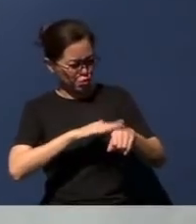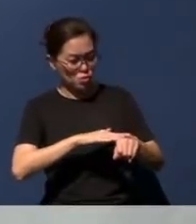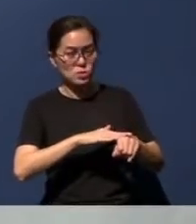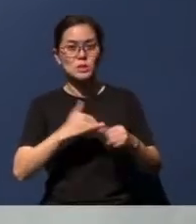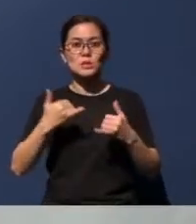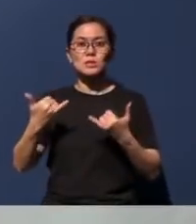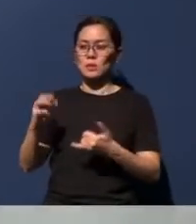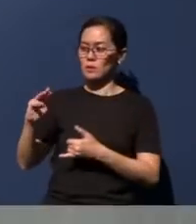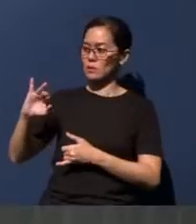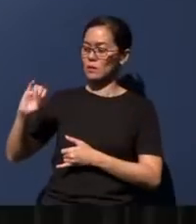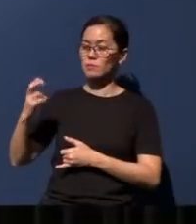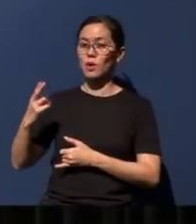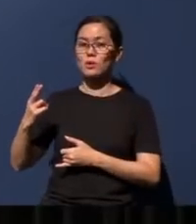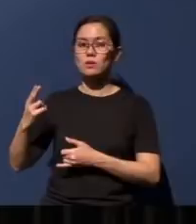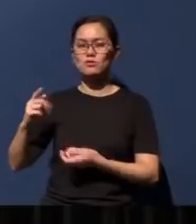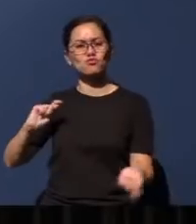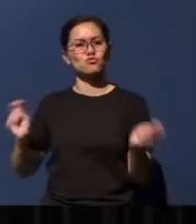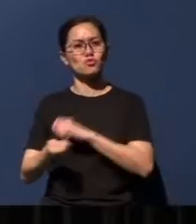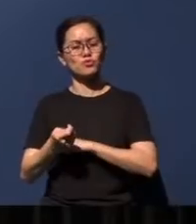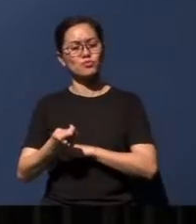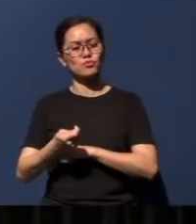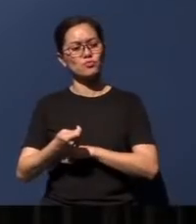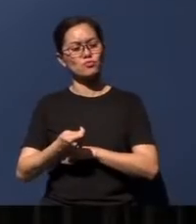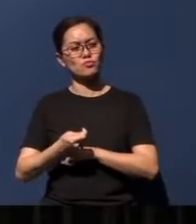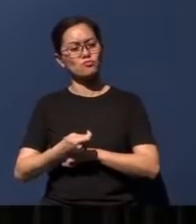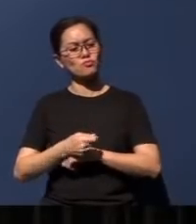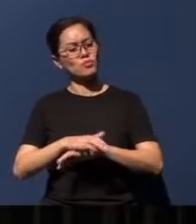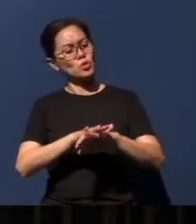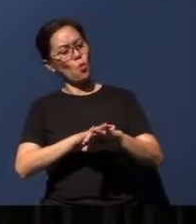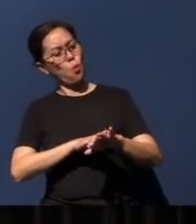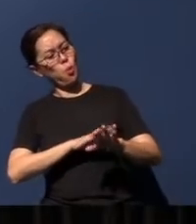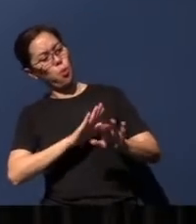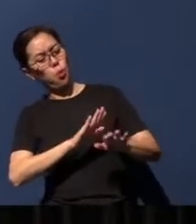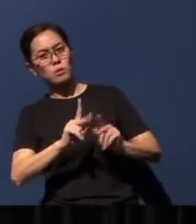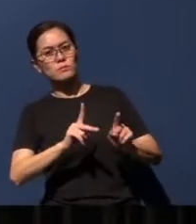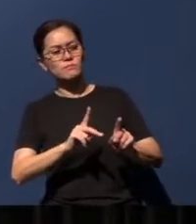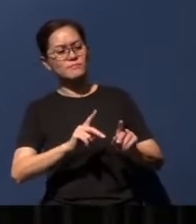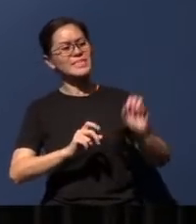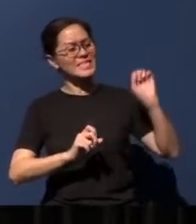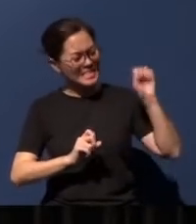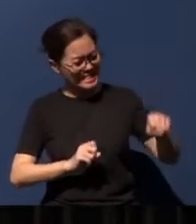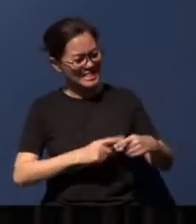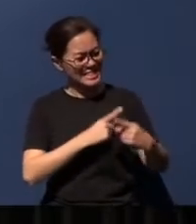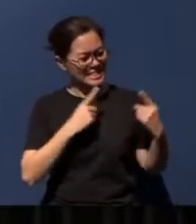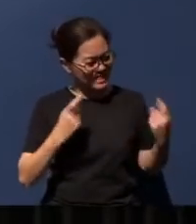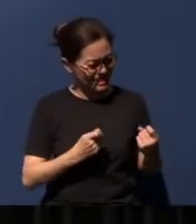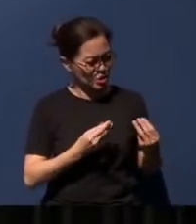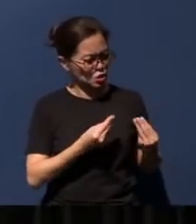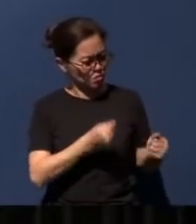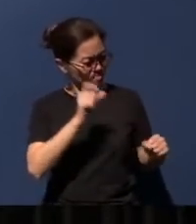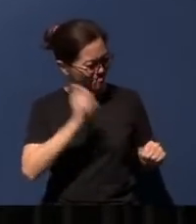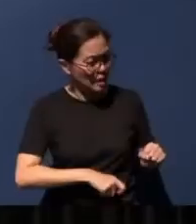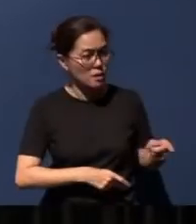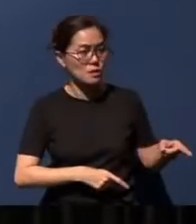and he assures the people: Yes, God must deal with sin, but He will not always judge.